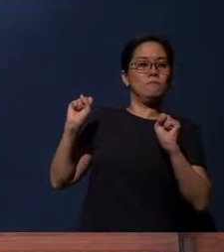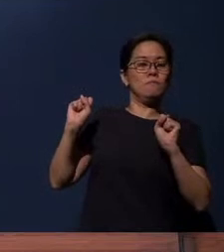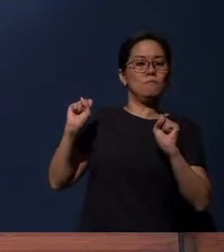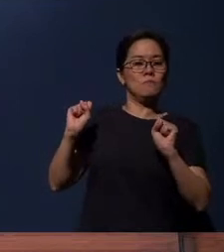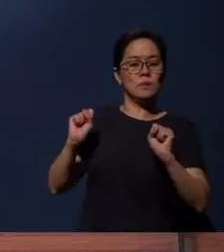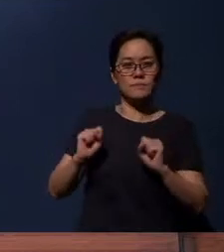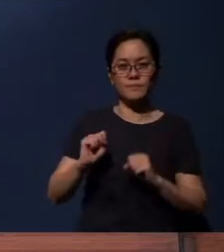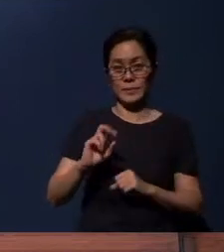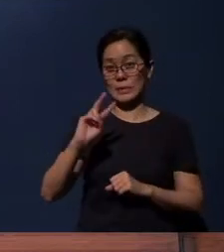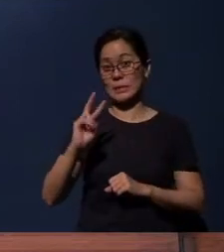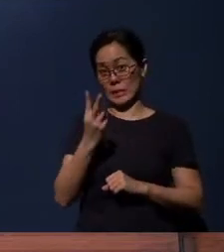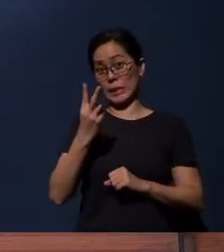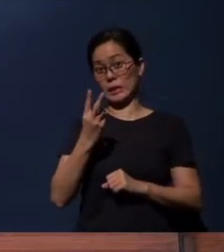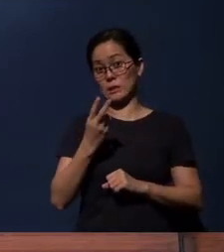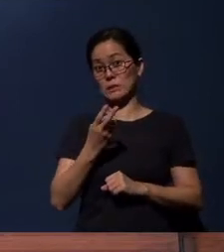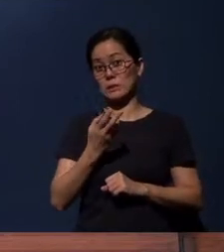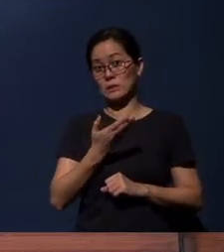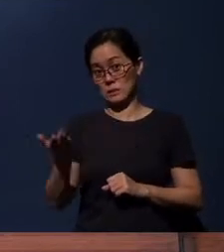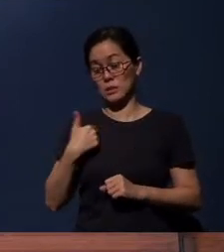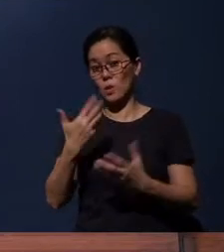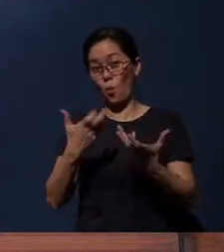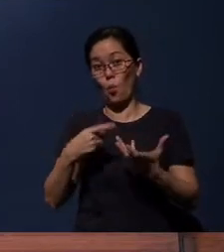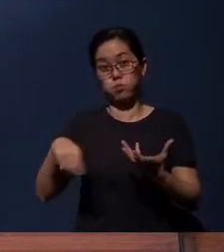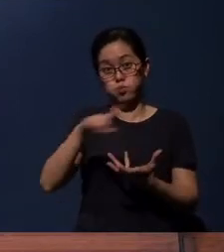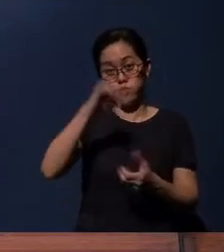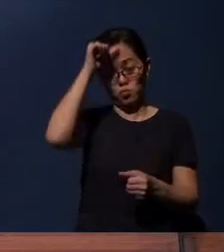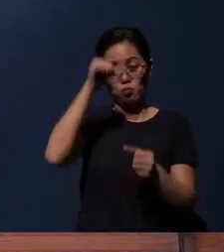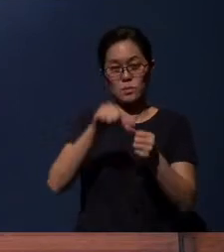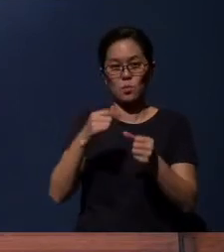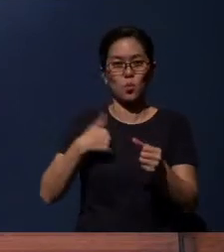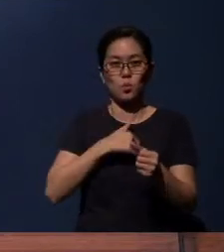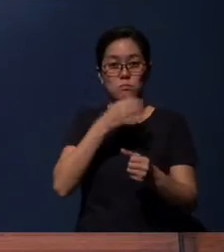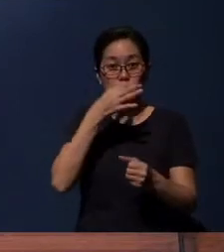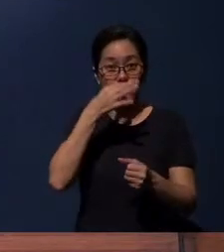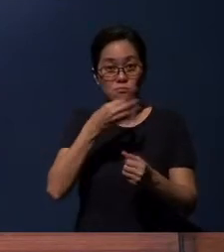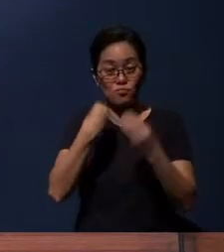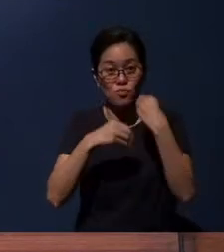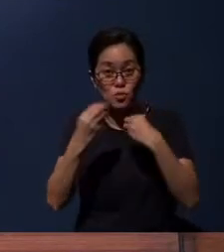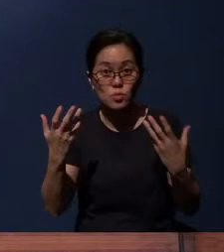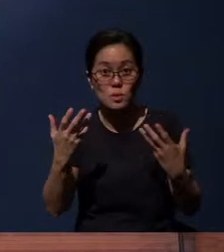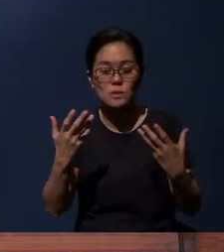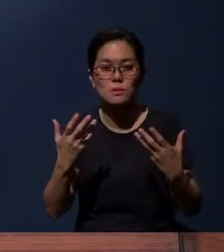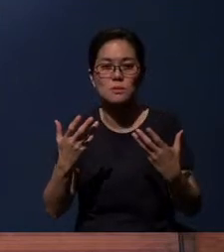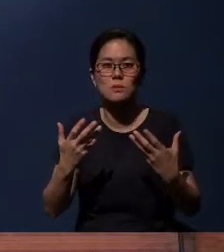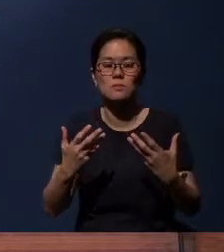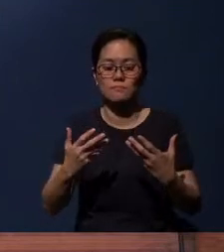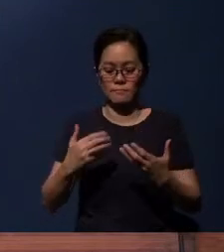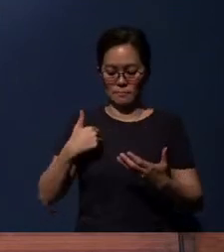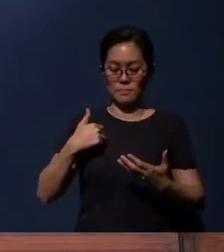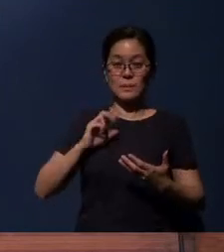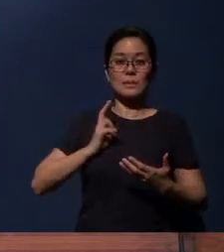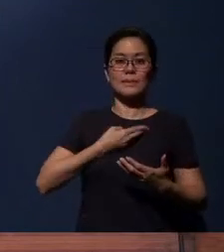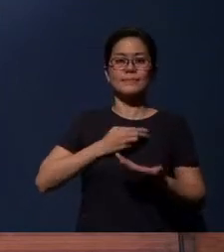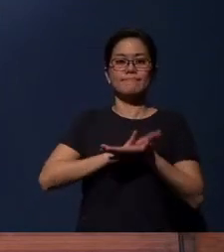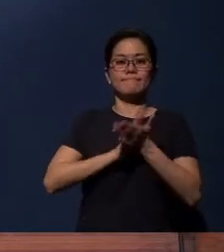Second thing I want us to remember as we partake of the communion is our sanctification.